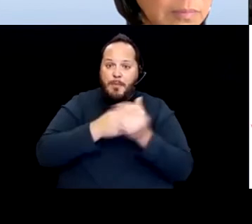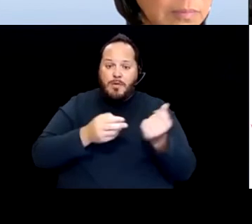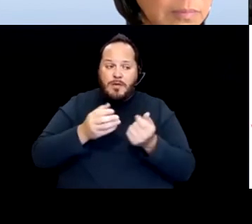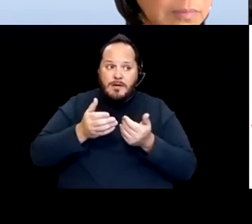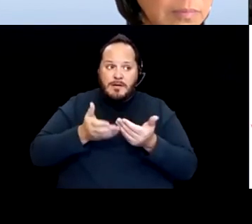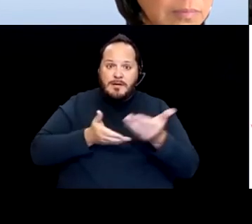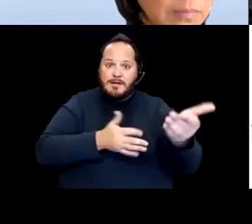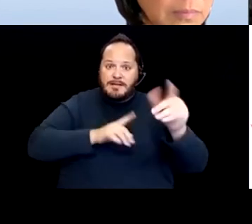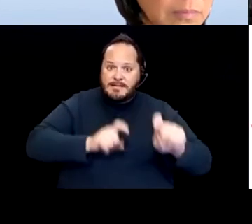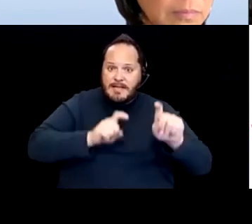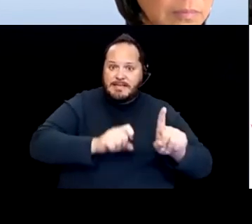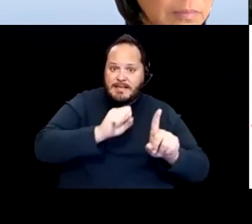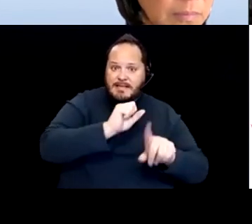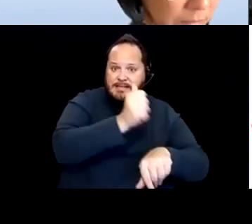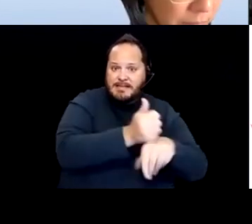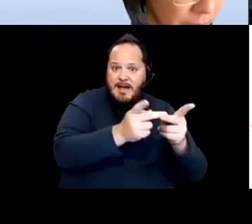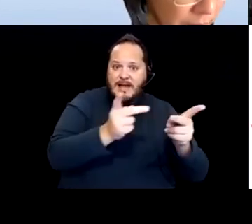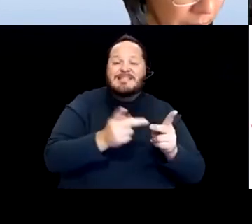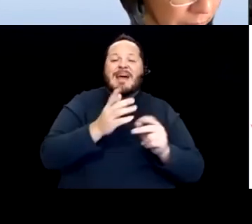So I think we, you know,